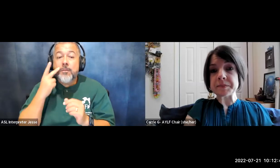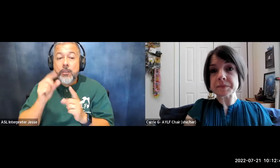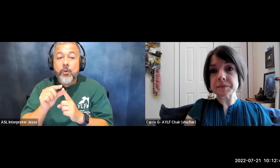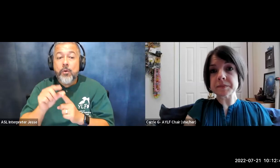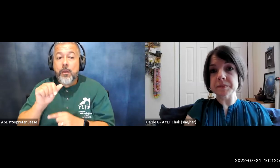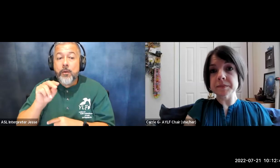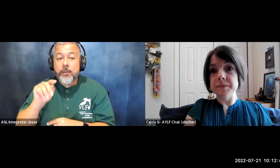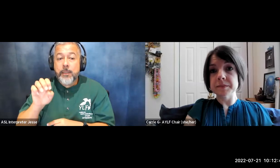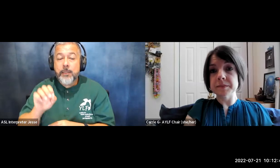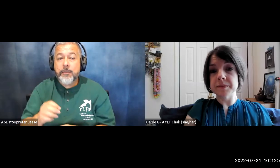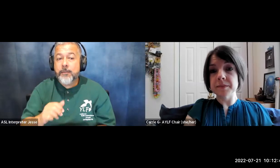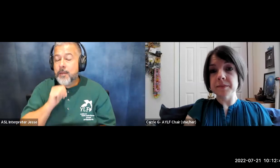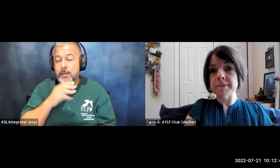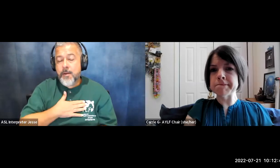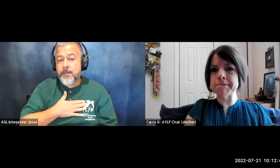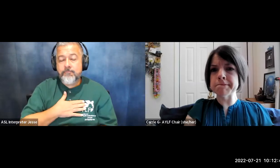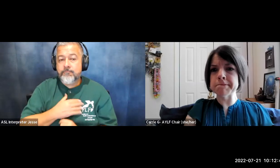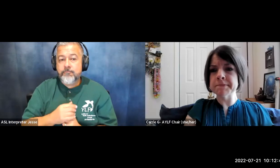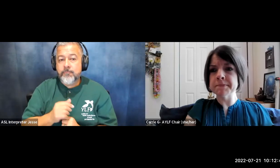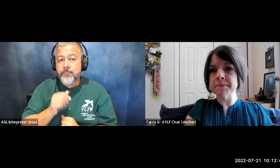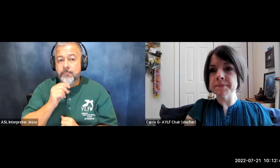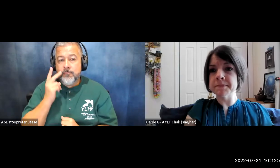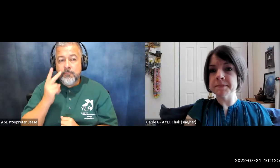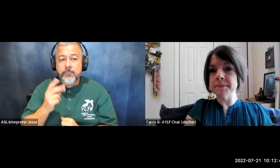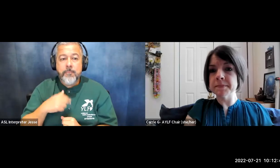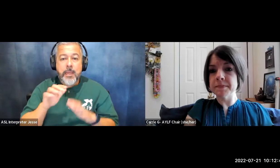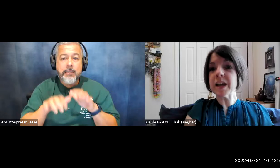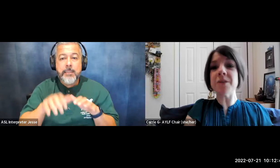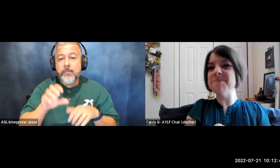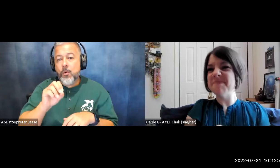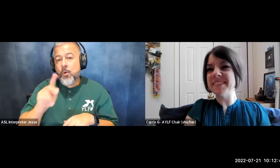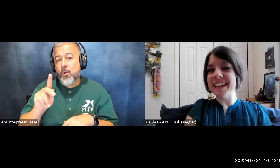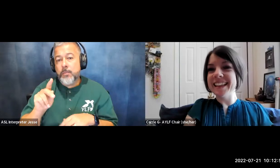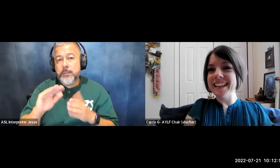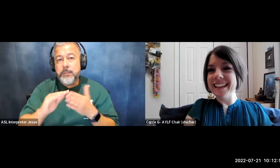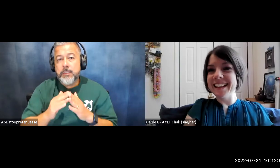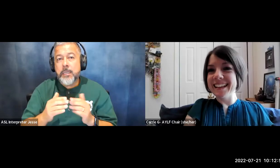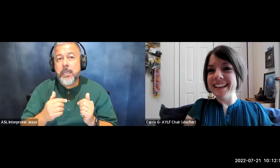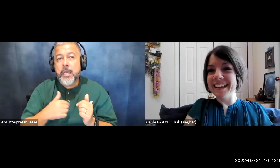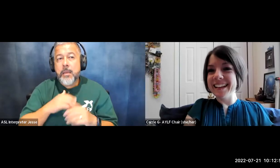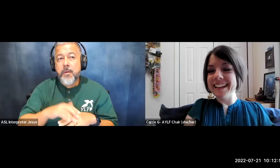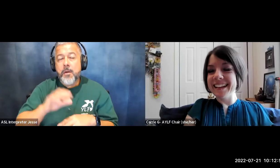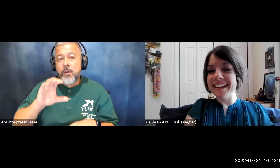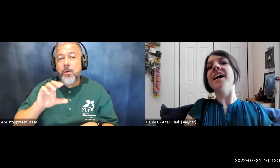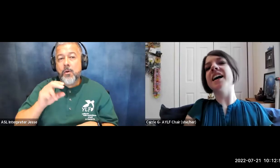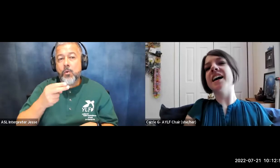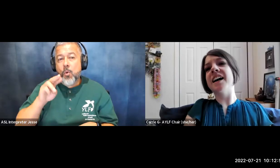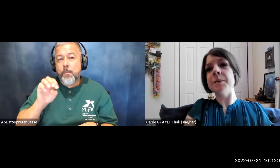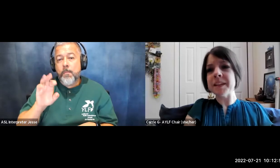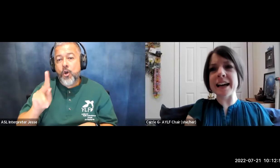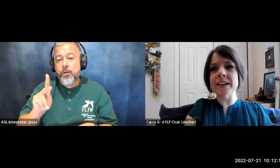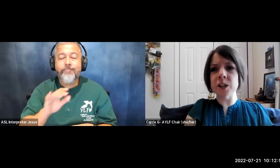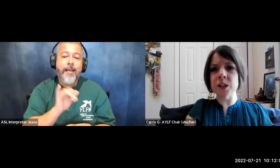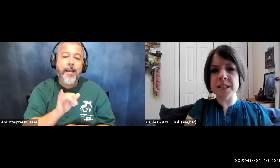say annotate but i just typed in oklahoma city but i am on a chromebook so yeah uh yeah it could be